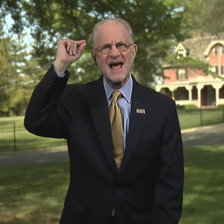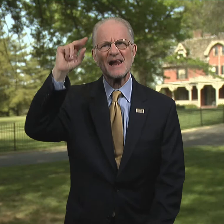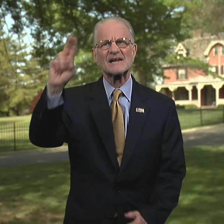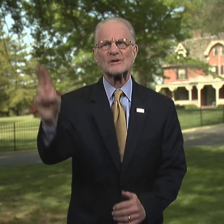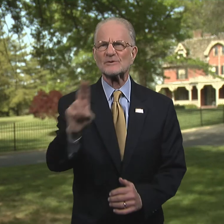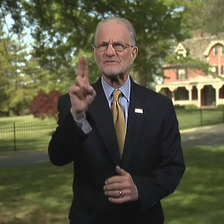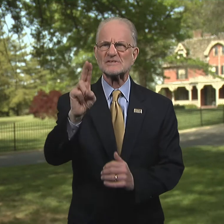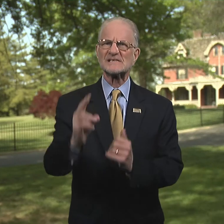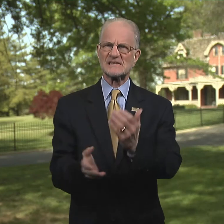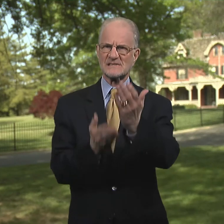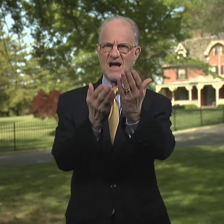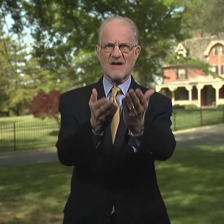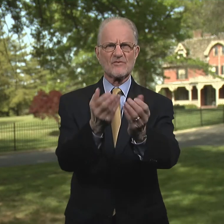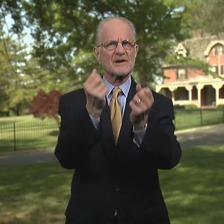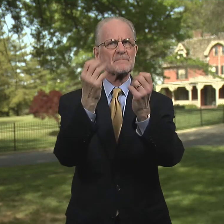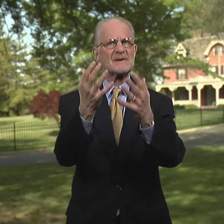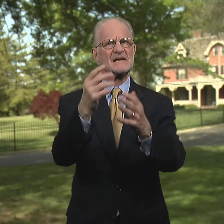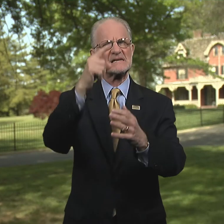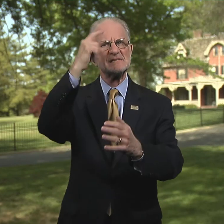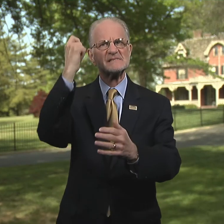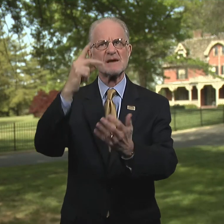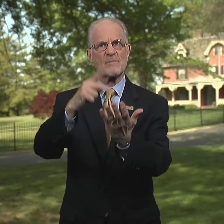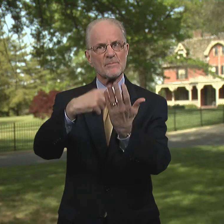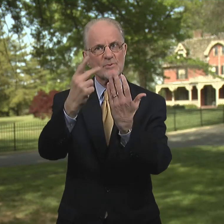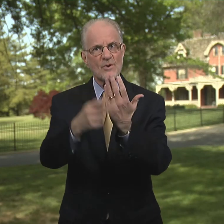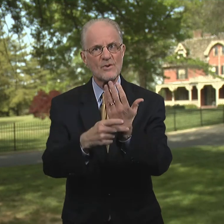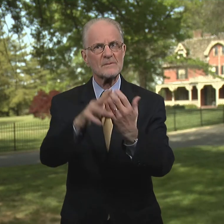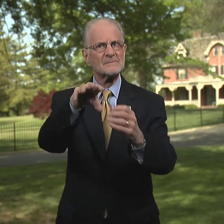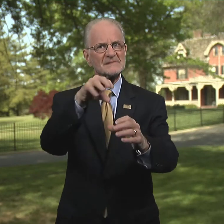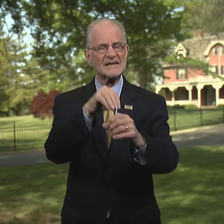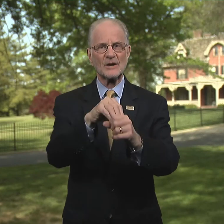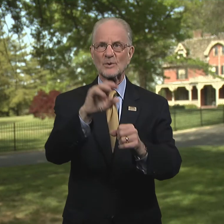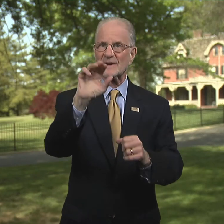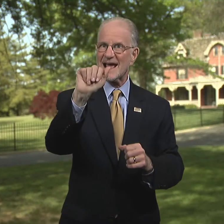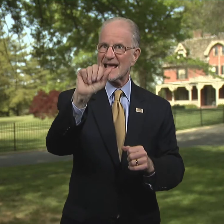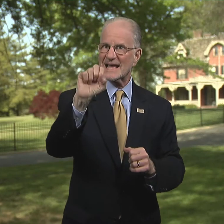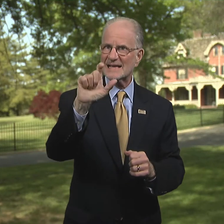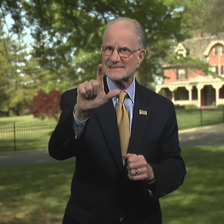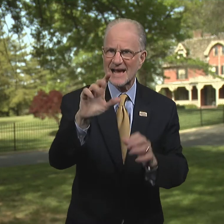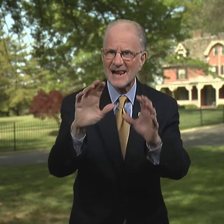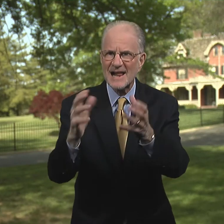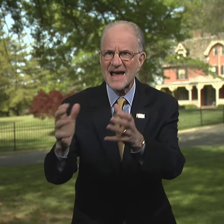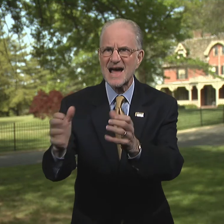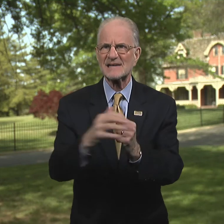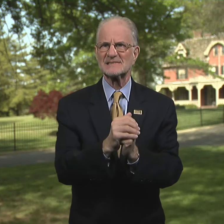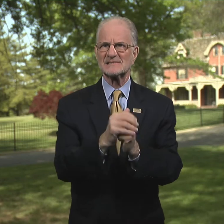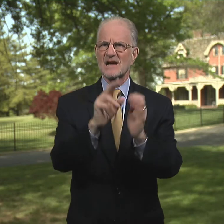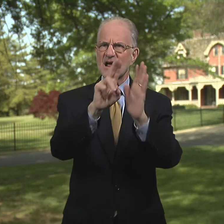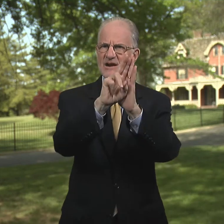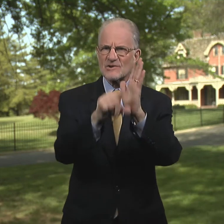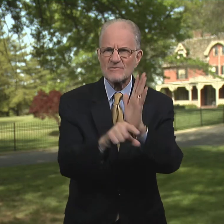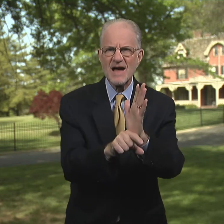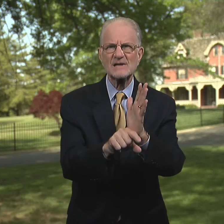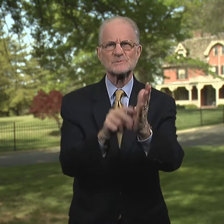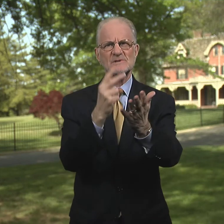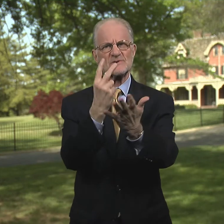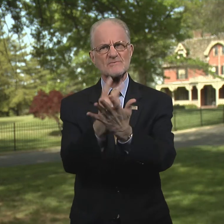Gallaudet University is offering many summer programs including ASL classes, undergraduate, graduate,